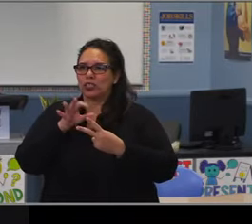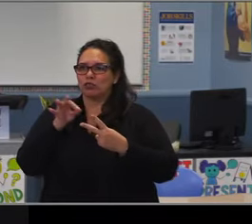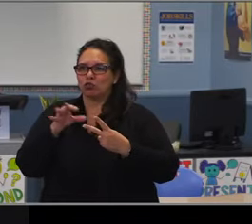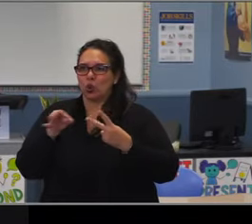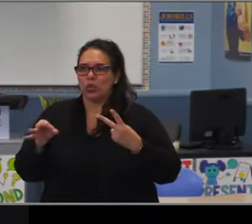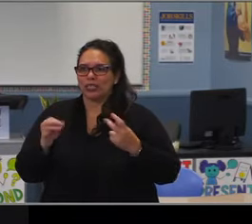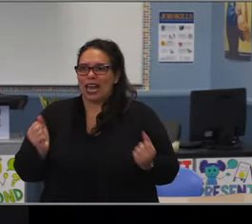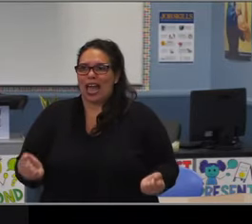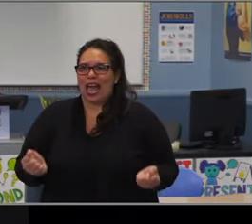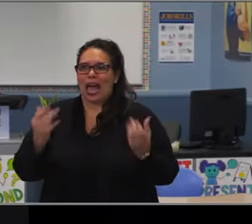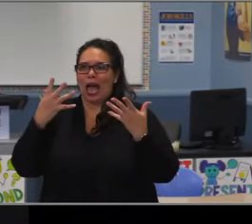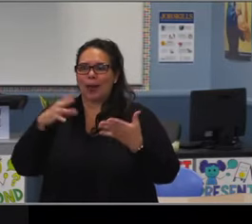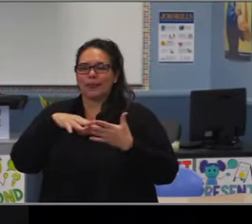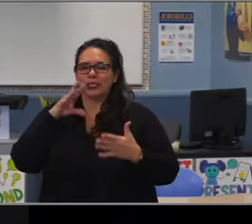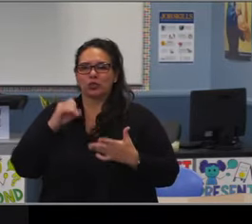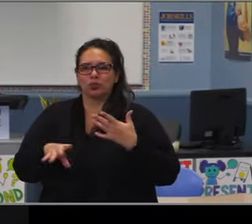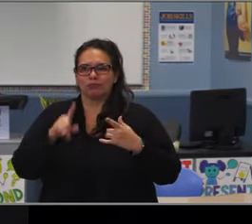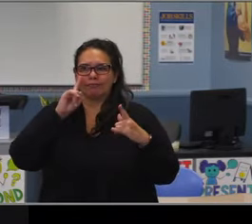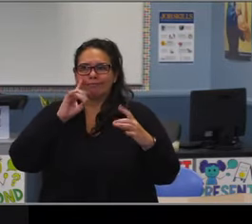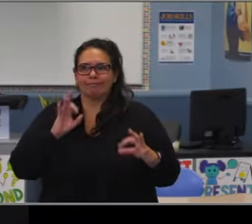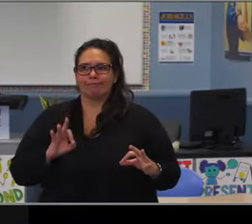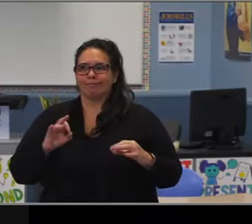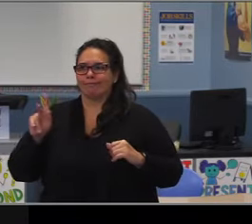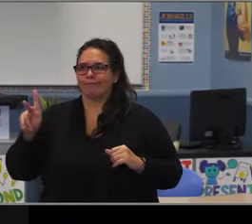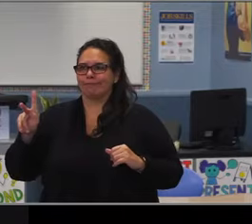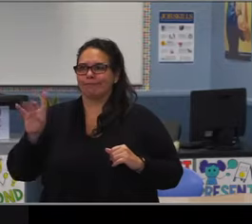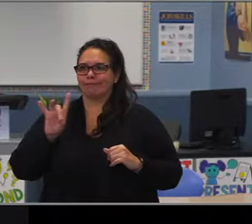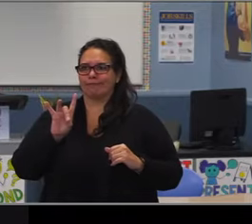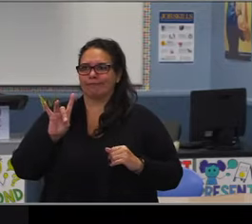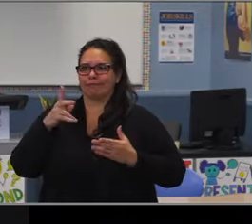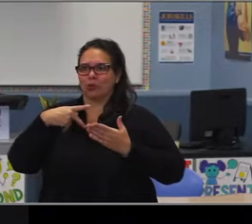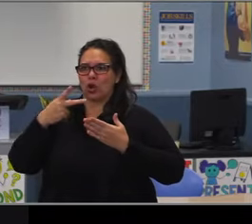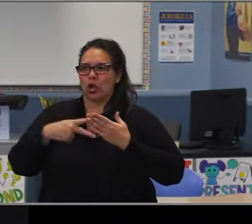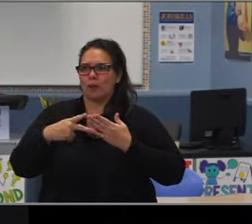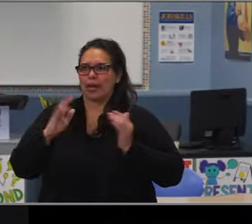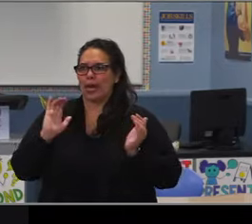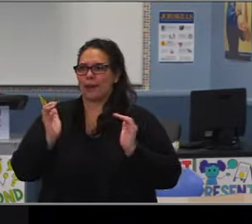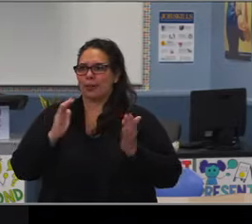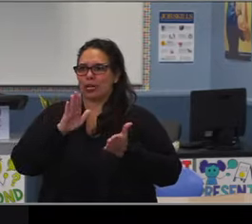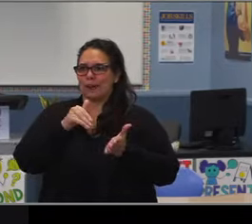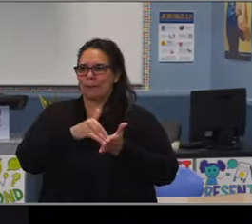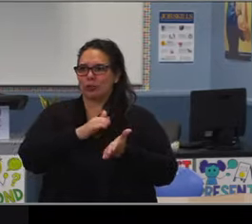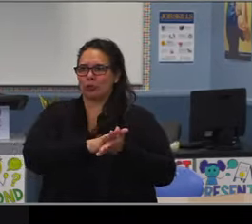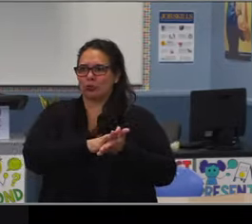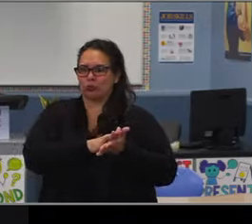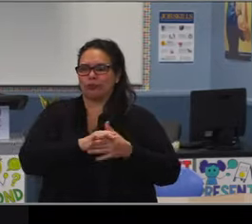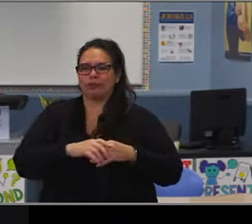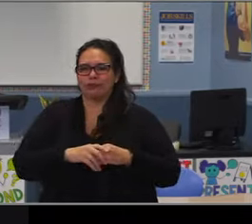In addition, we have two middle schools, Keller and Marshall that have a seven period day. When you have seven periods,